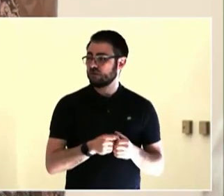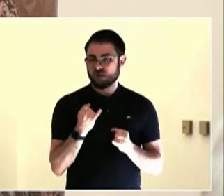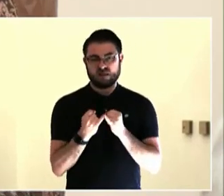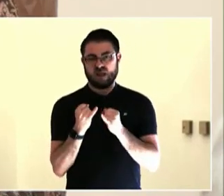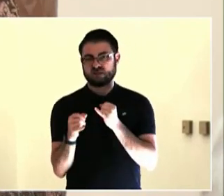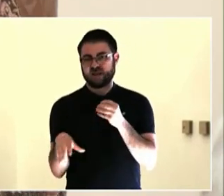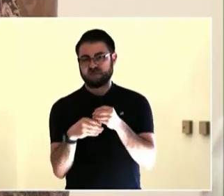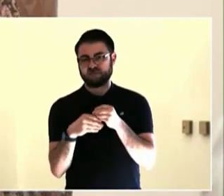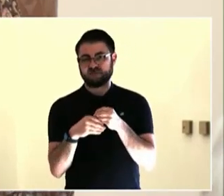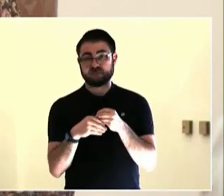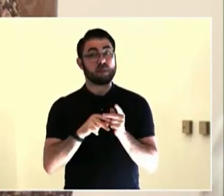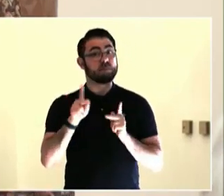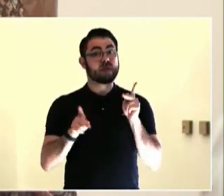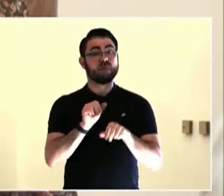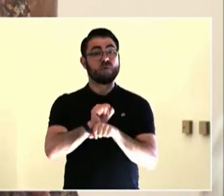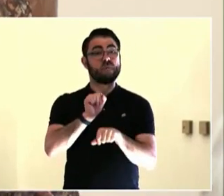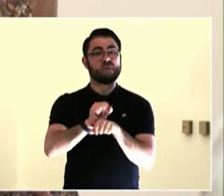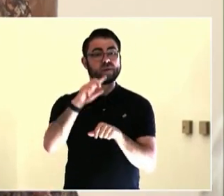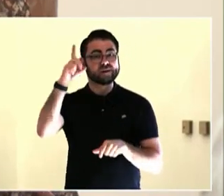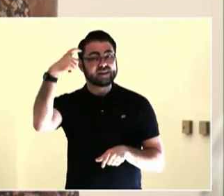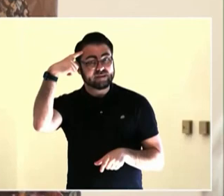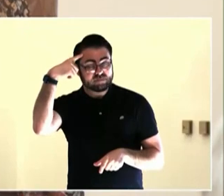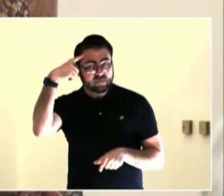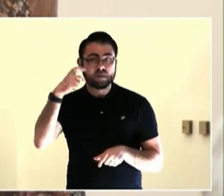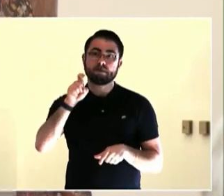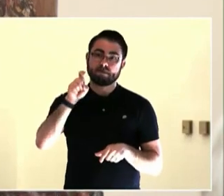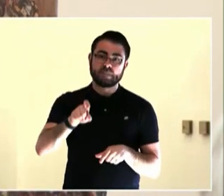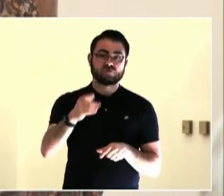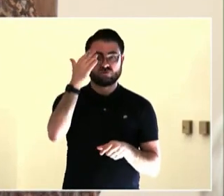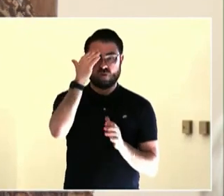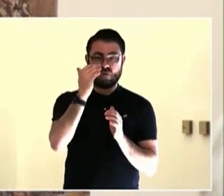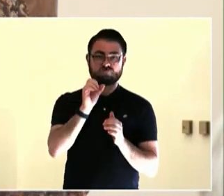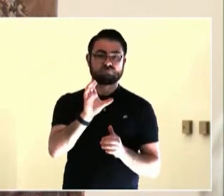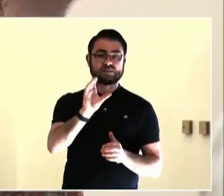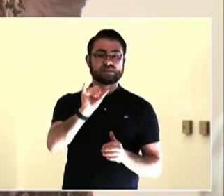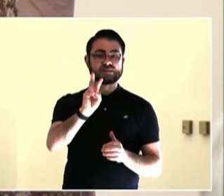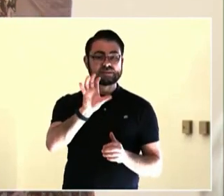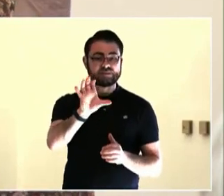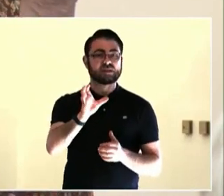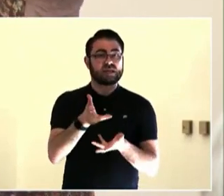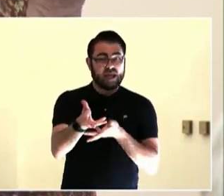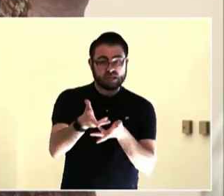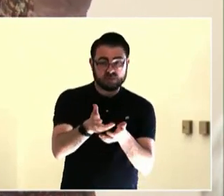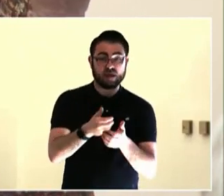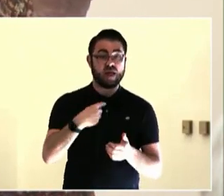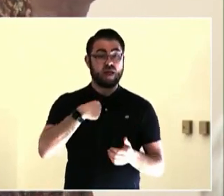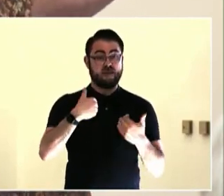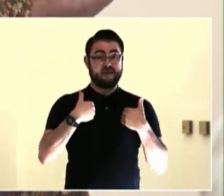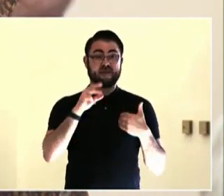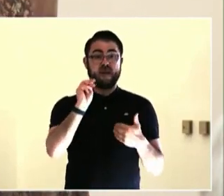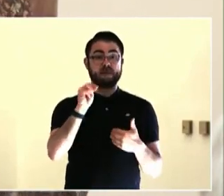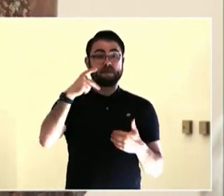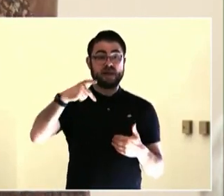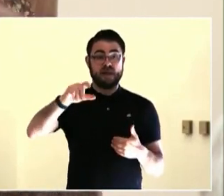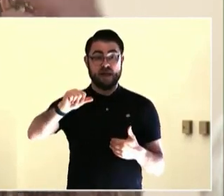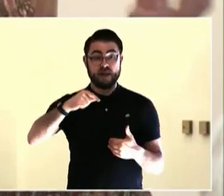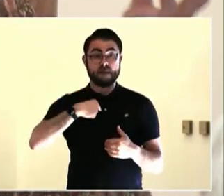this. So we saw the villages popping up, churches engaging in